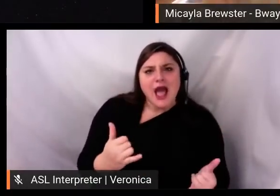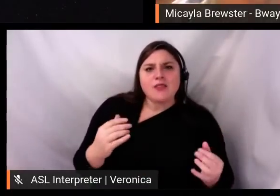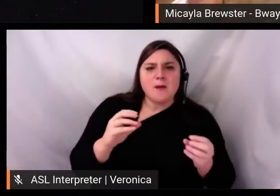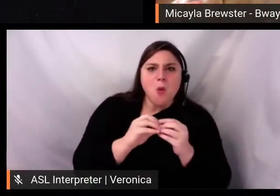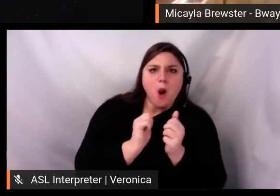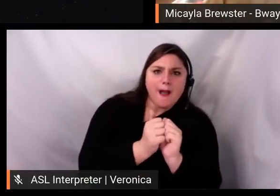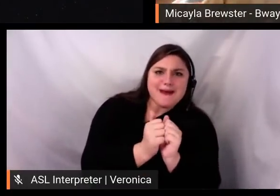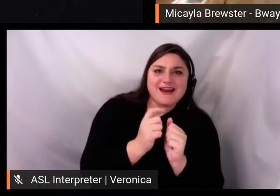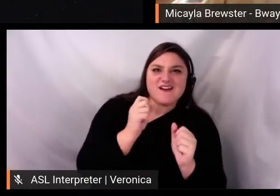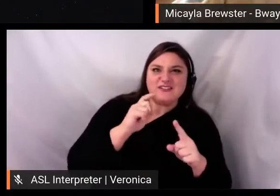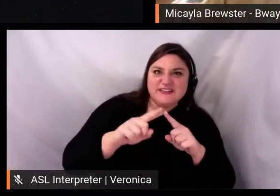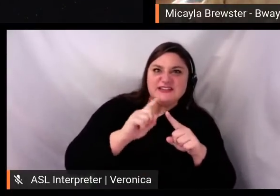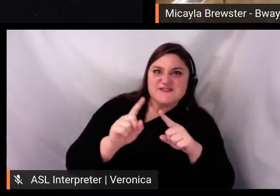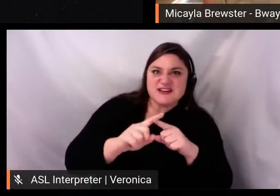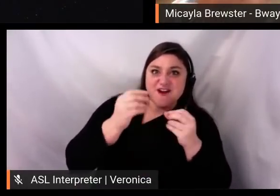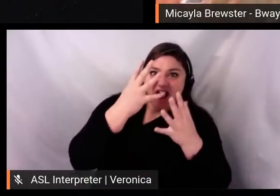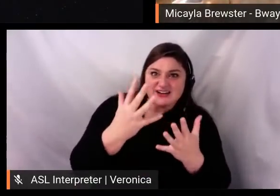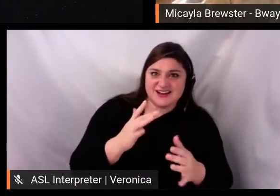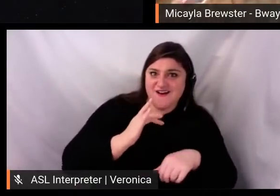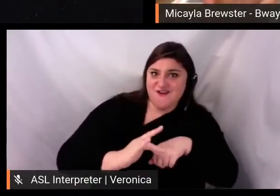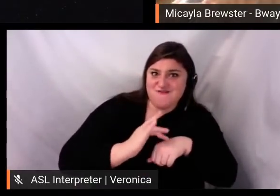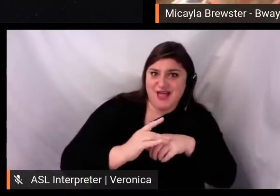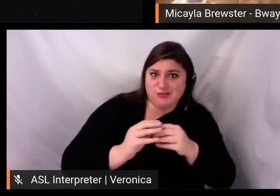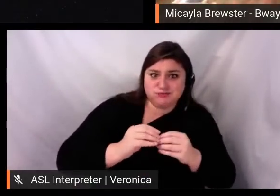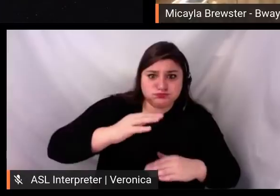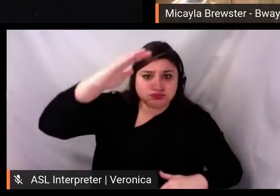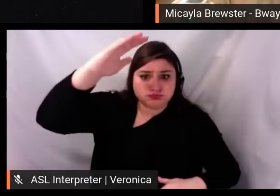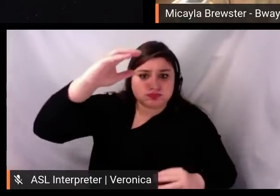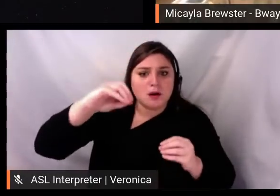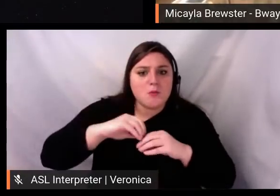all happening at once, the question is how do you have yours stand out